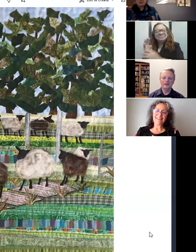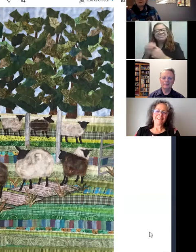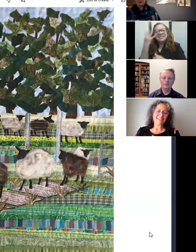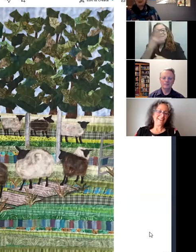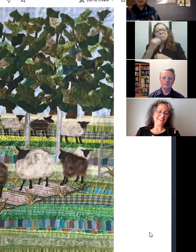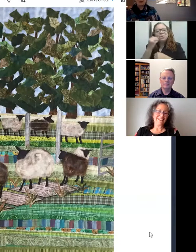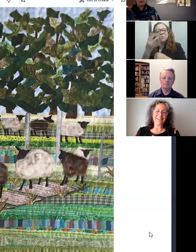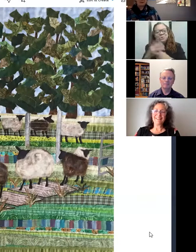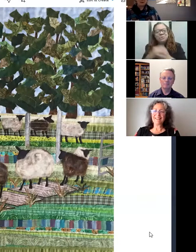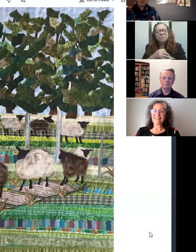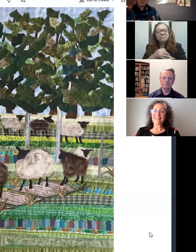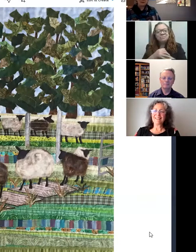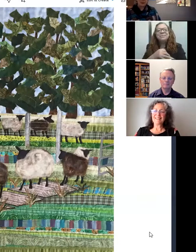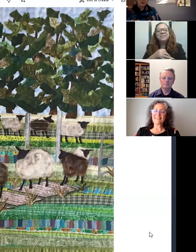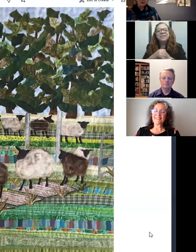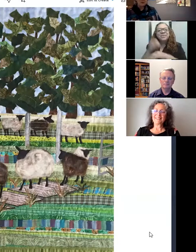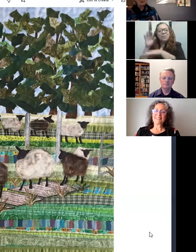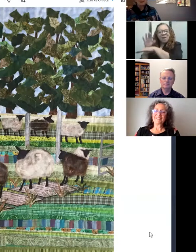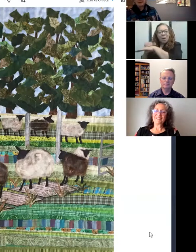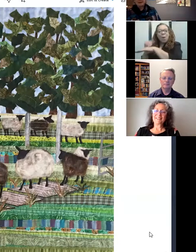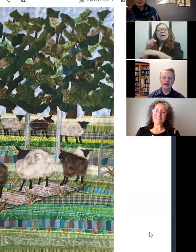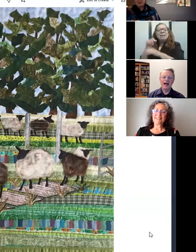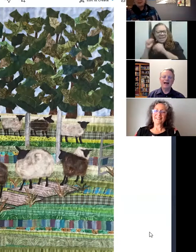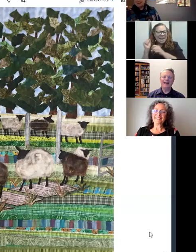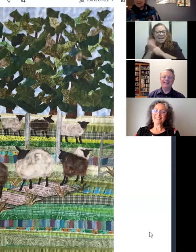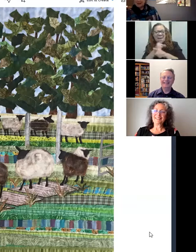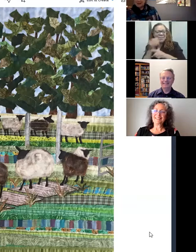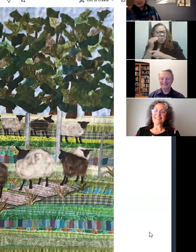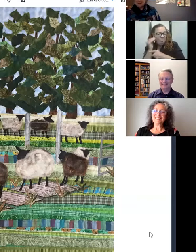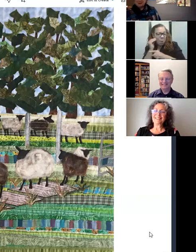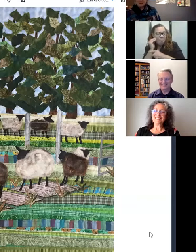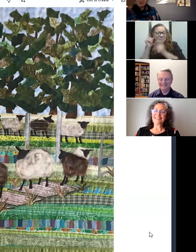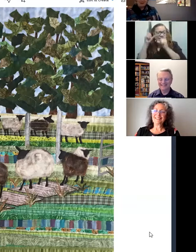So I eventually went, called her back up, and said: "Can I come no photograph